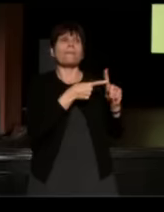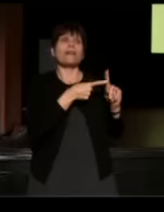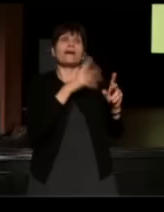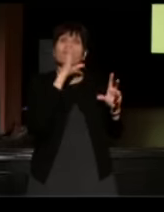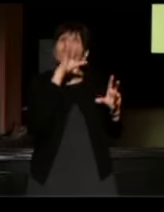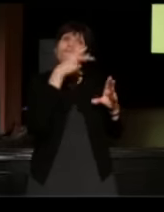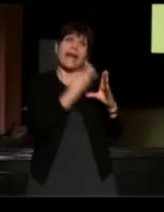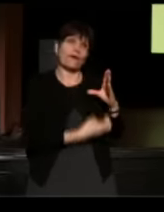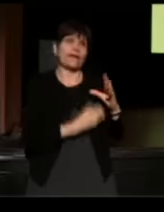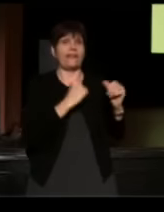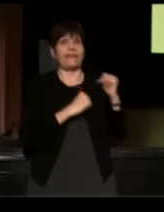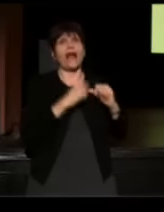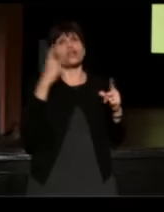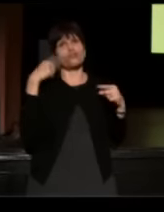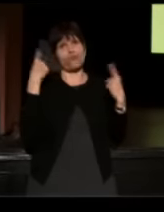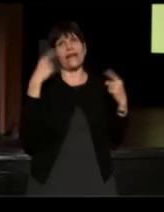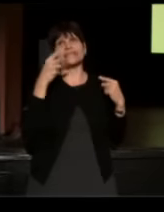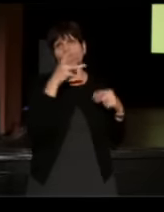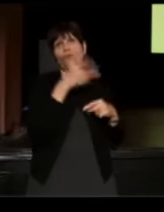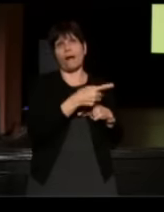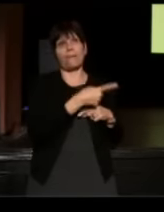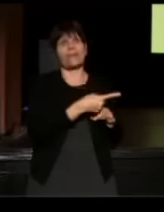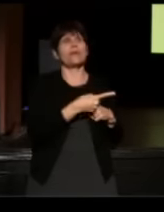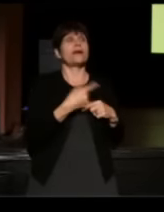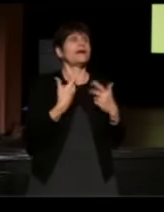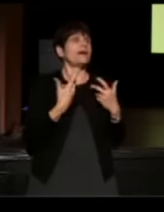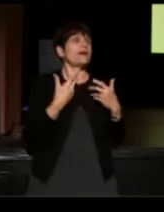I had a crazy grandmother. She was an advice columnist for the Post